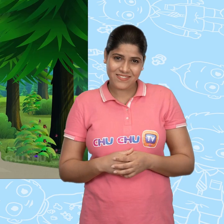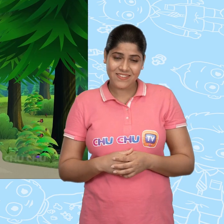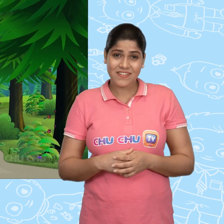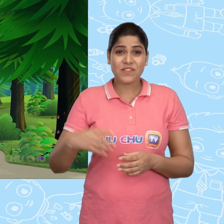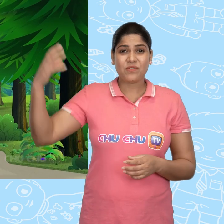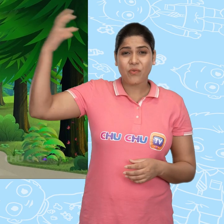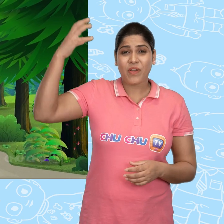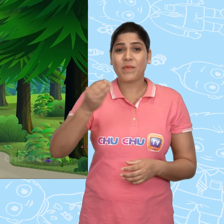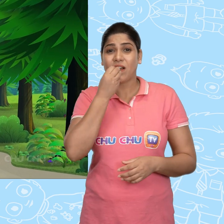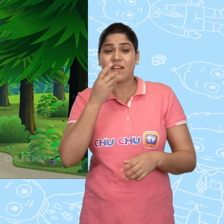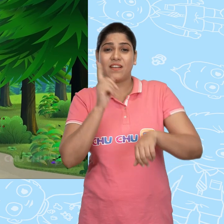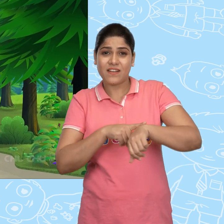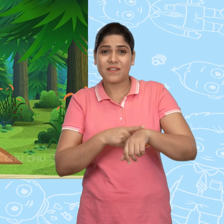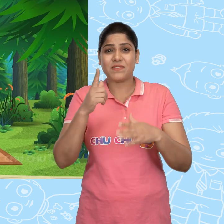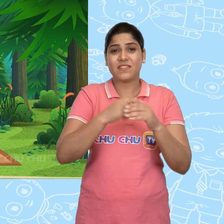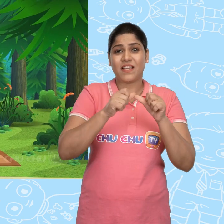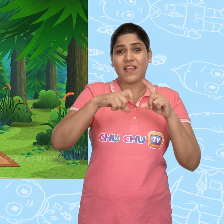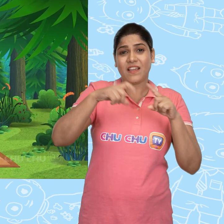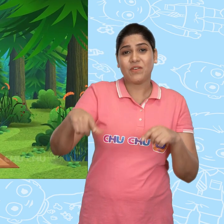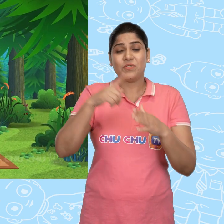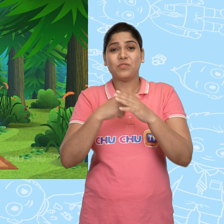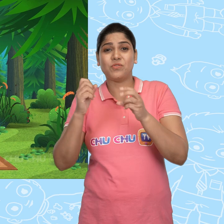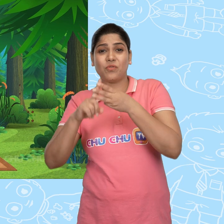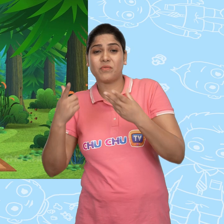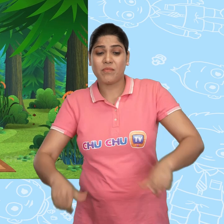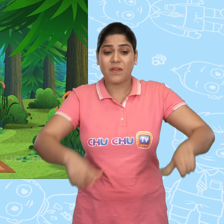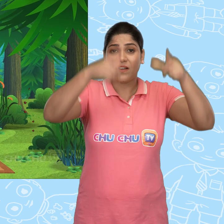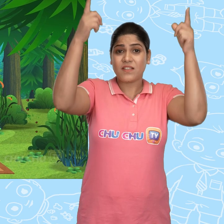At lunch time, Jack and Joe sat under a tree.